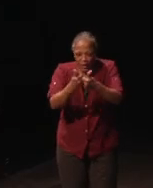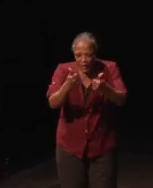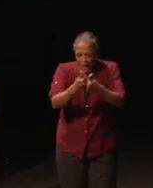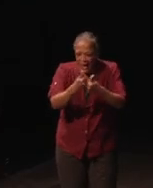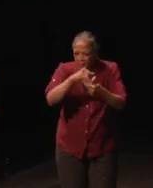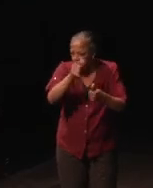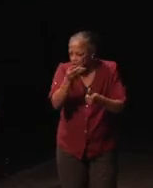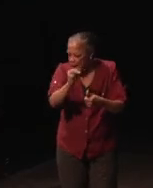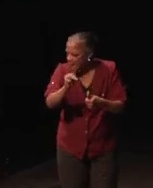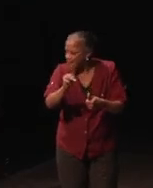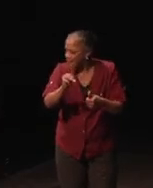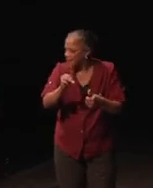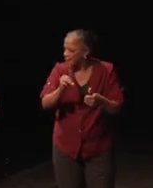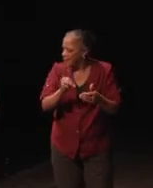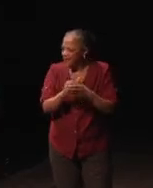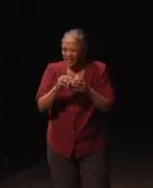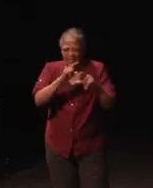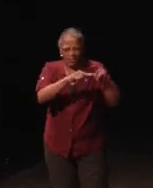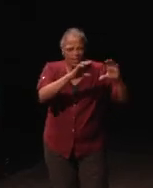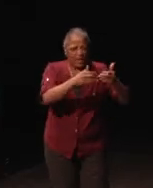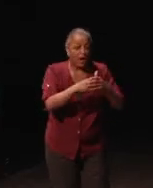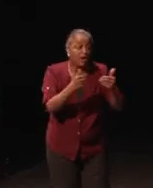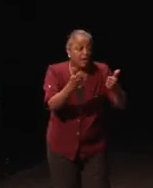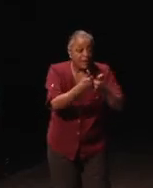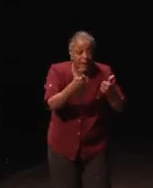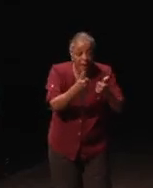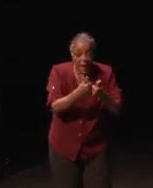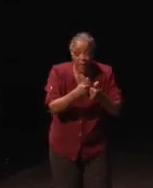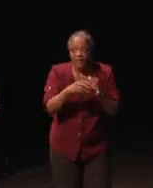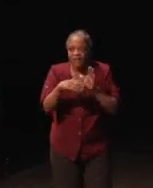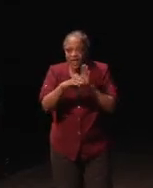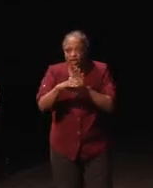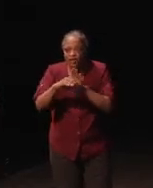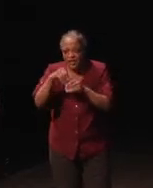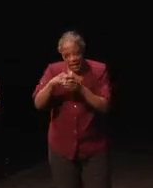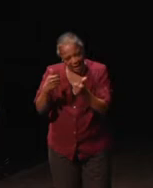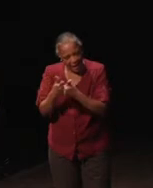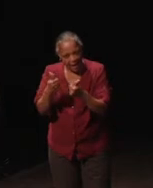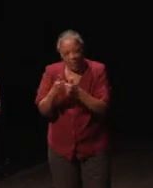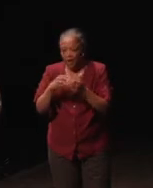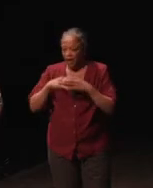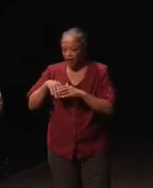like we had different categories. Like you could have game, you could have features in the game, you can have some other tool.